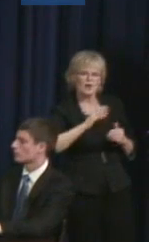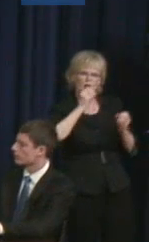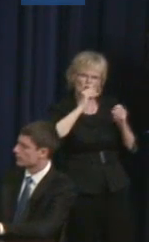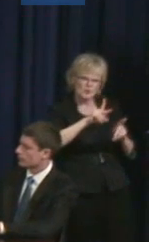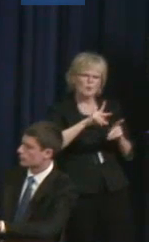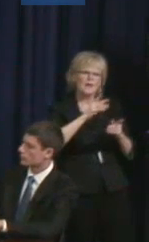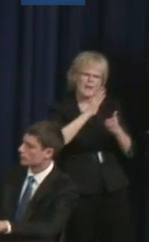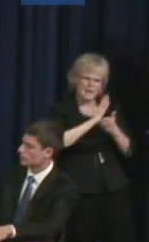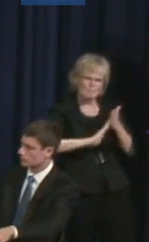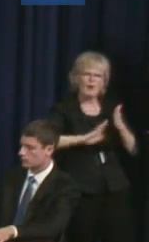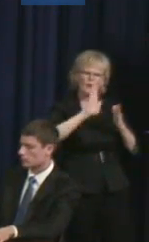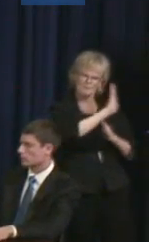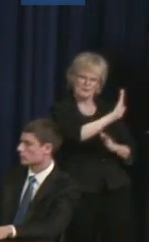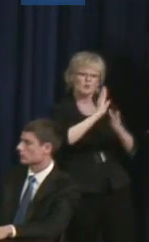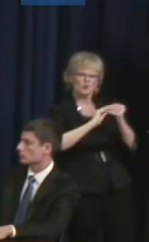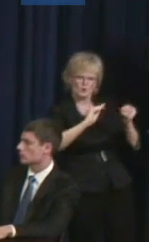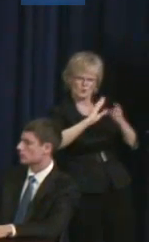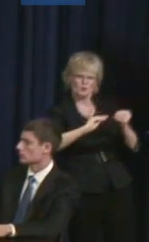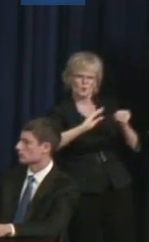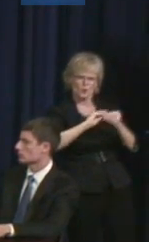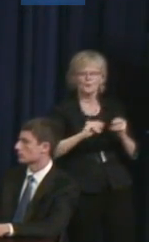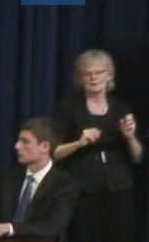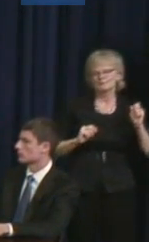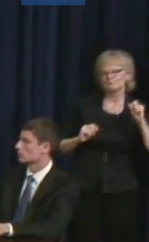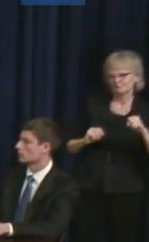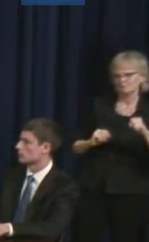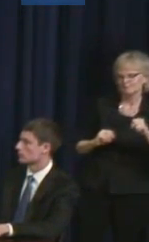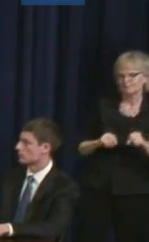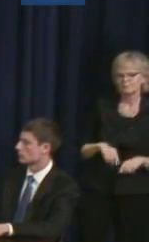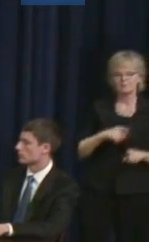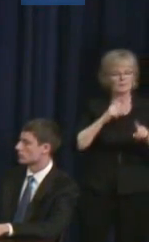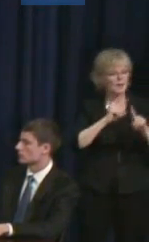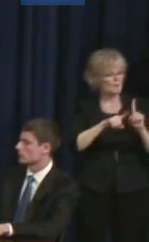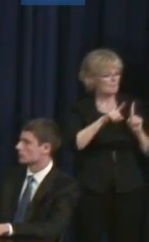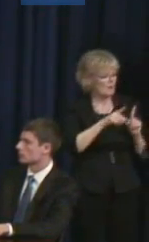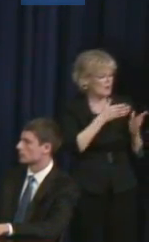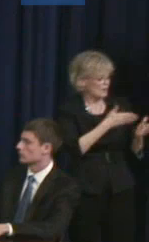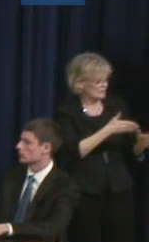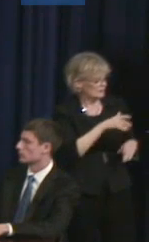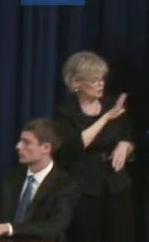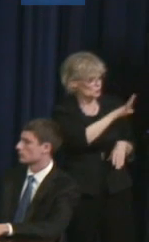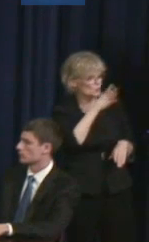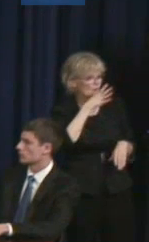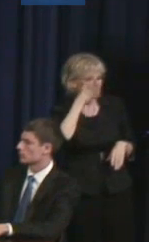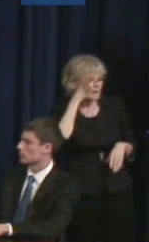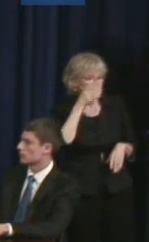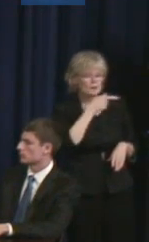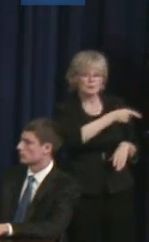Judith Heumann: So, it's this transition issue -- Dilshad Ali: Yeah. Judith Heumann: -- you know, when you're a parent, you